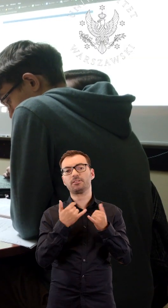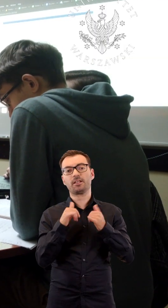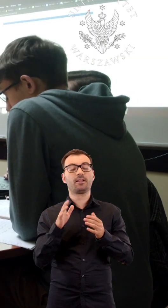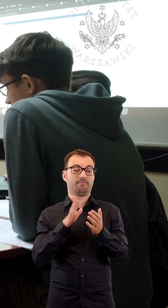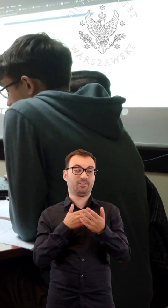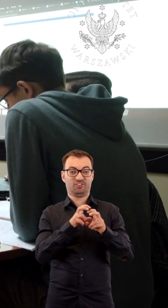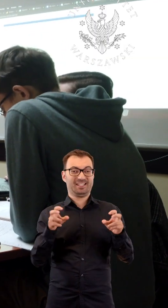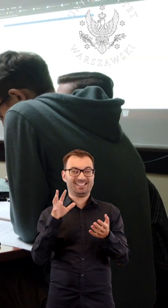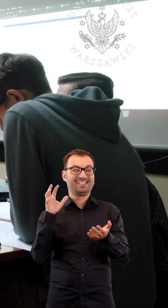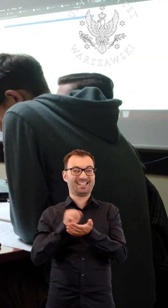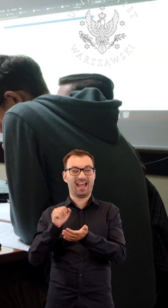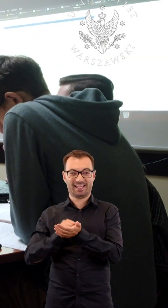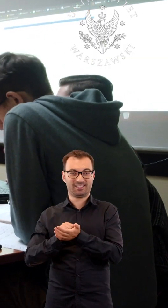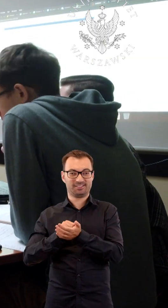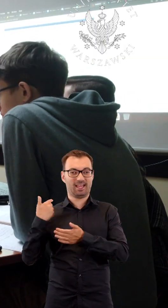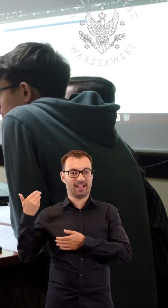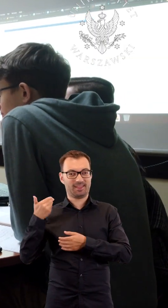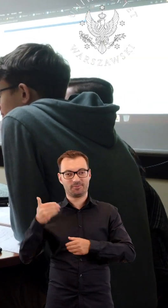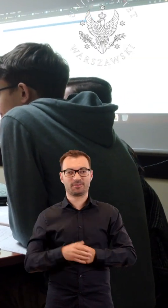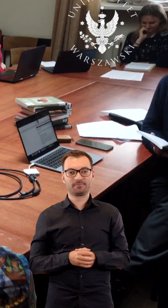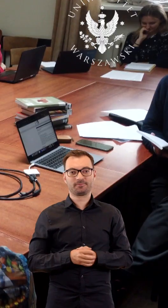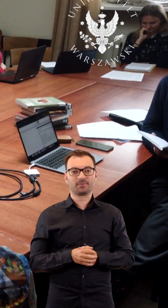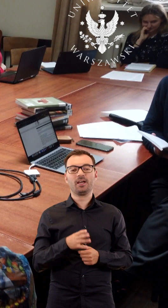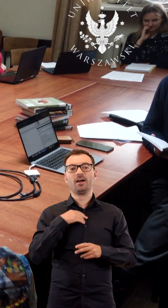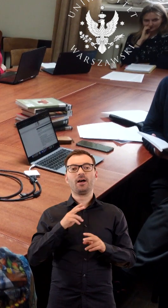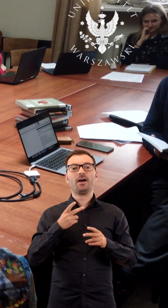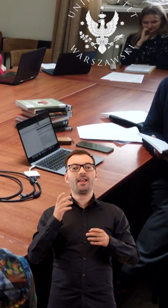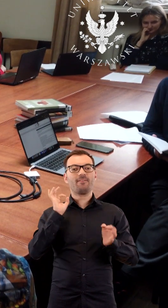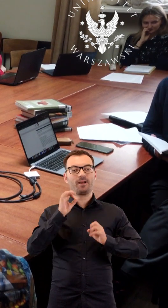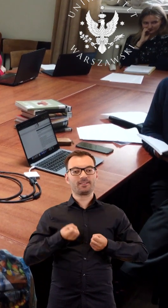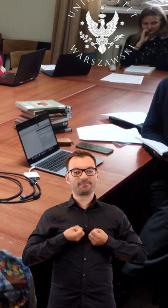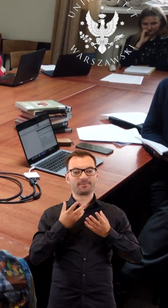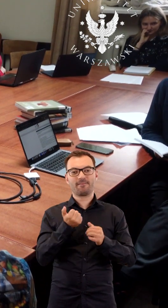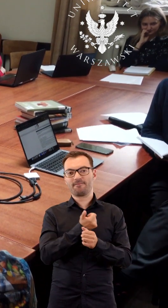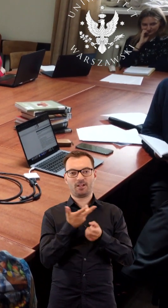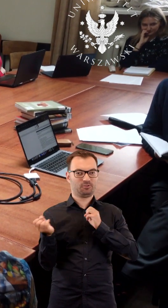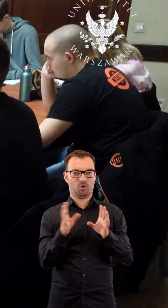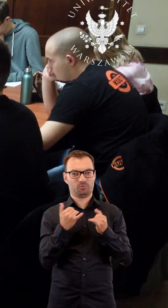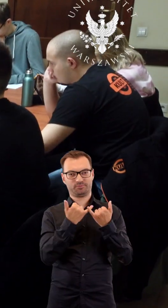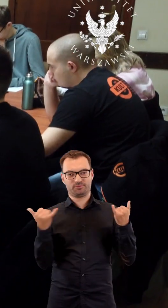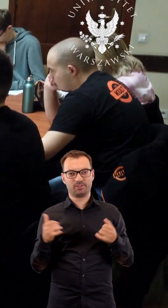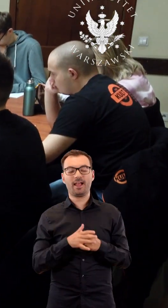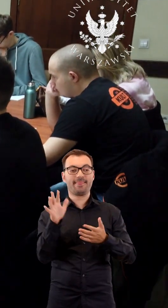in learning activities by using multichannel delivery, i.e. supplementing the text message